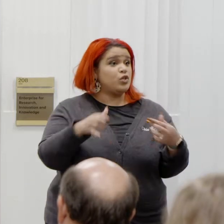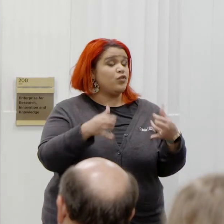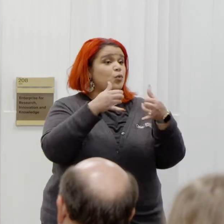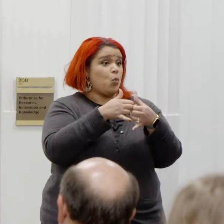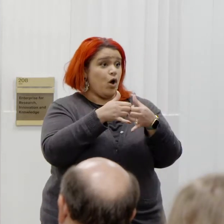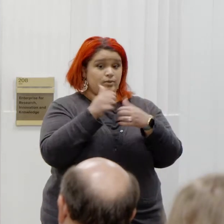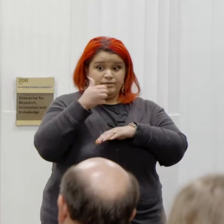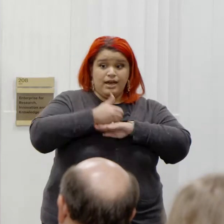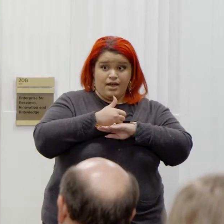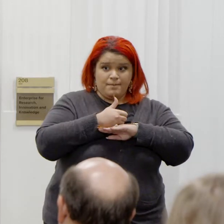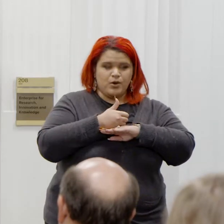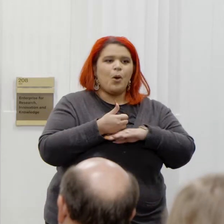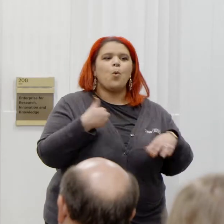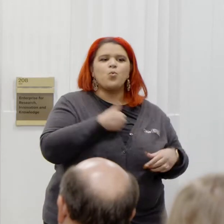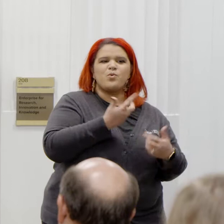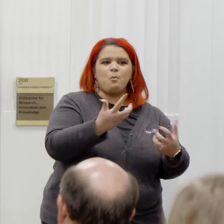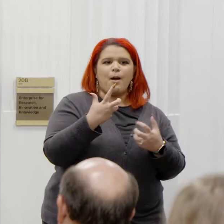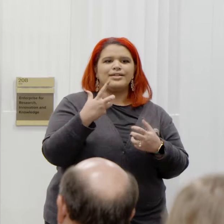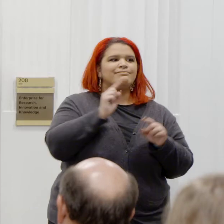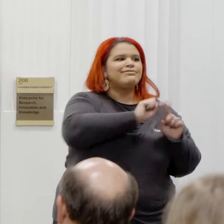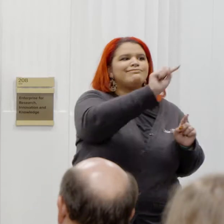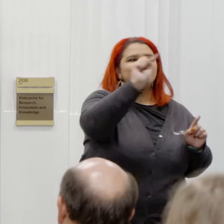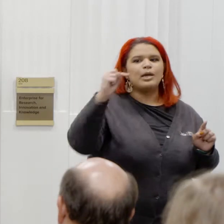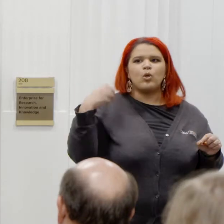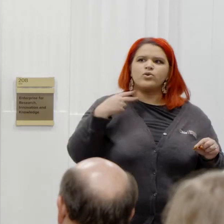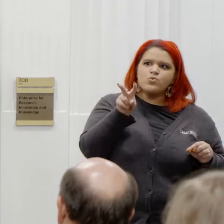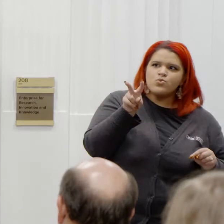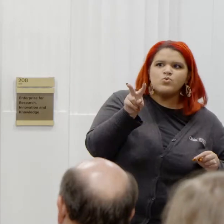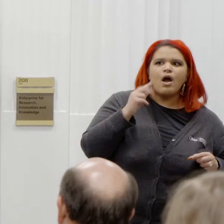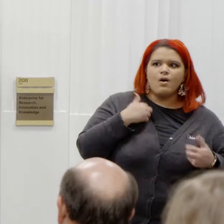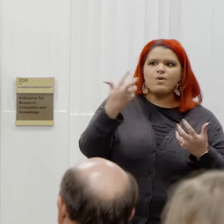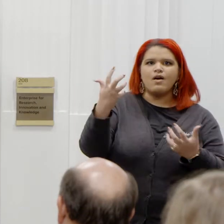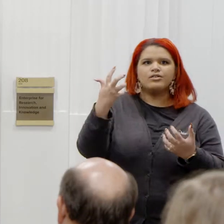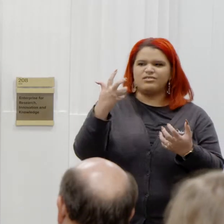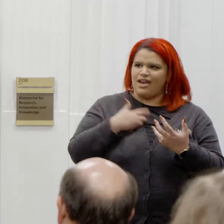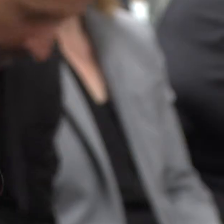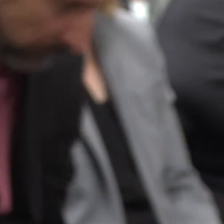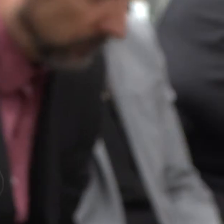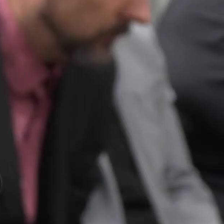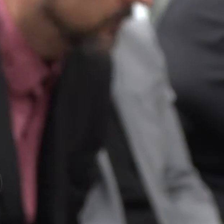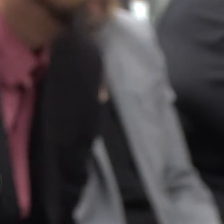and go hey, how can we replicate that, how can we also be in that league to make sure